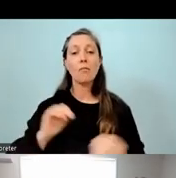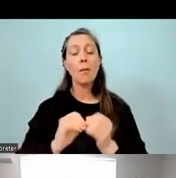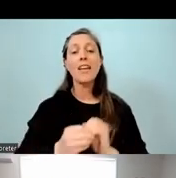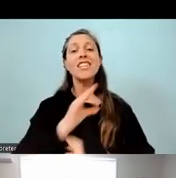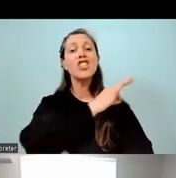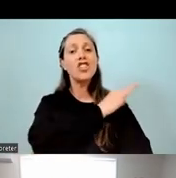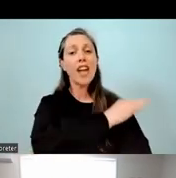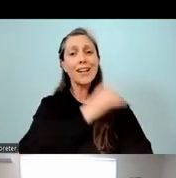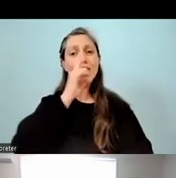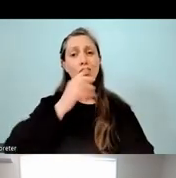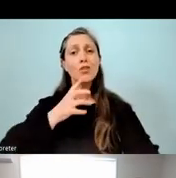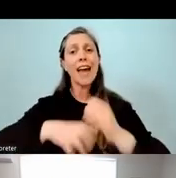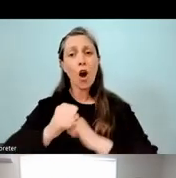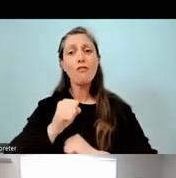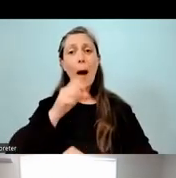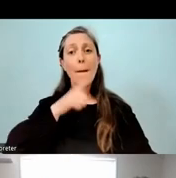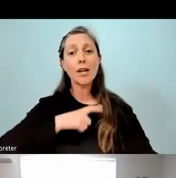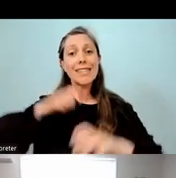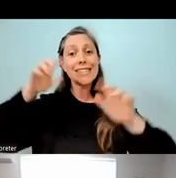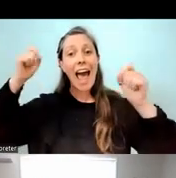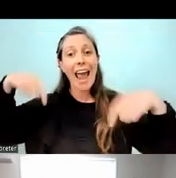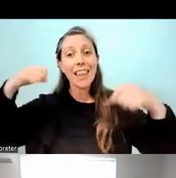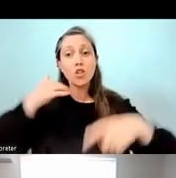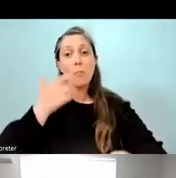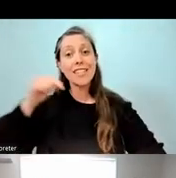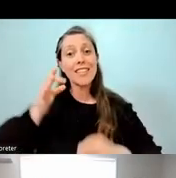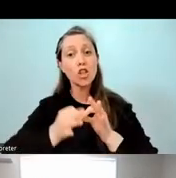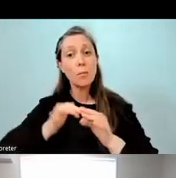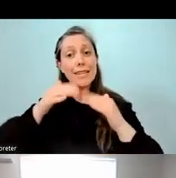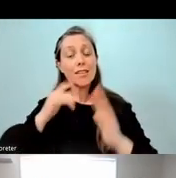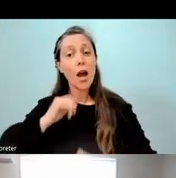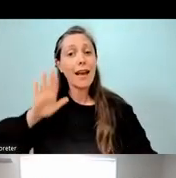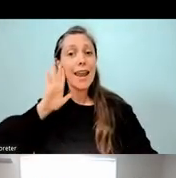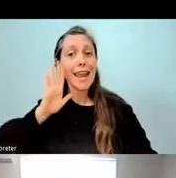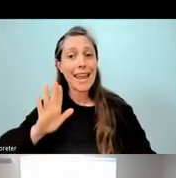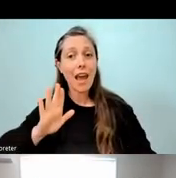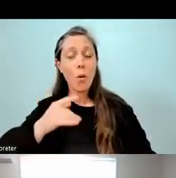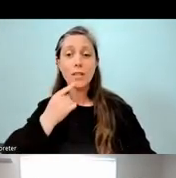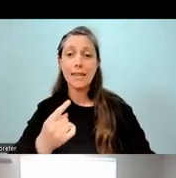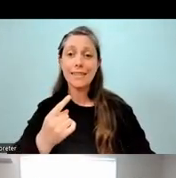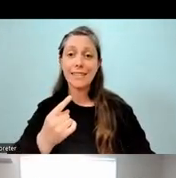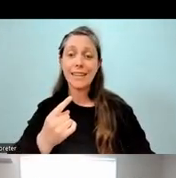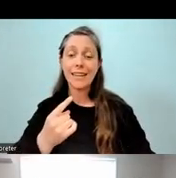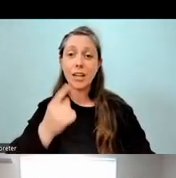in terms of what we do, as well as same in achievement challenges and some good similarities and collaboration between the two.